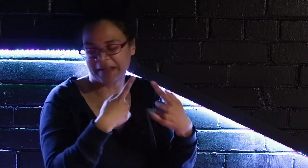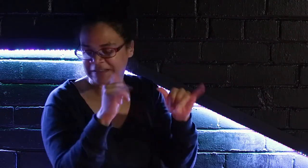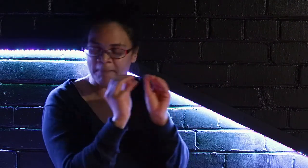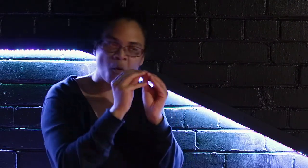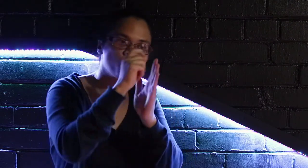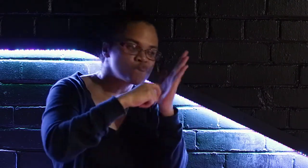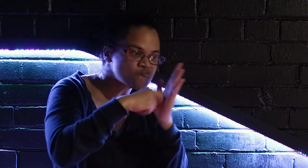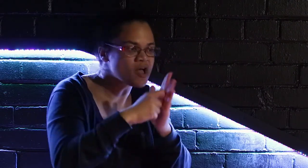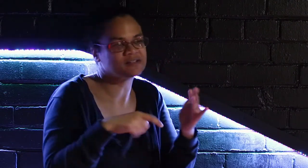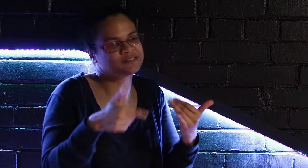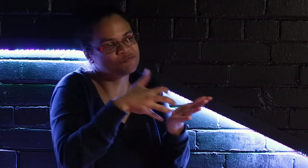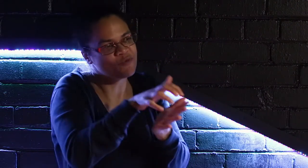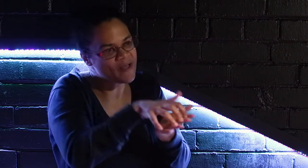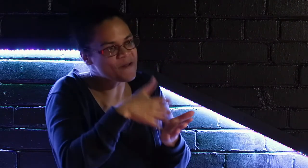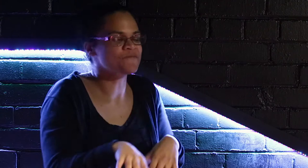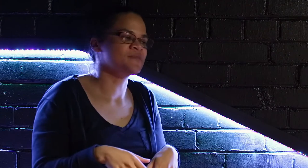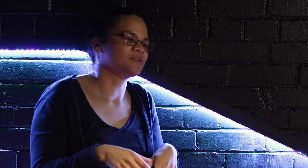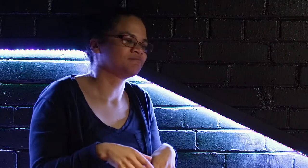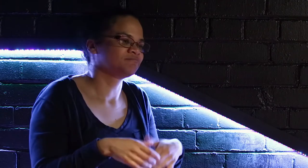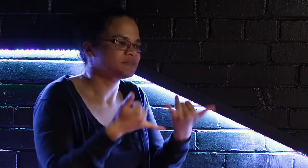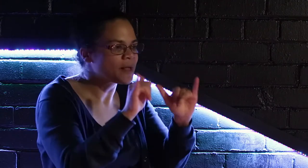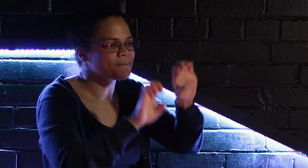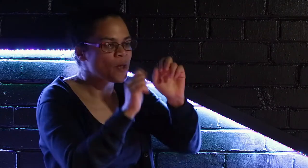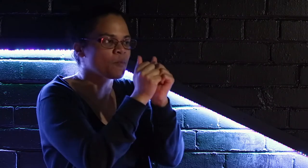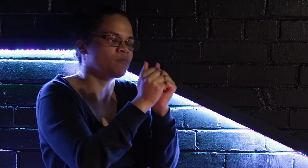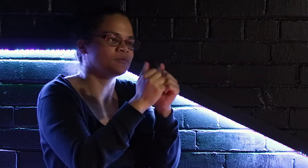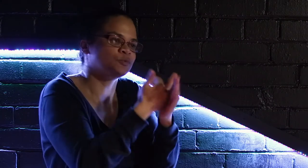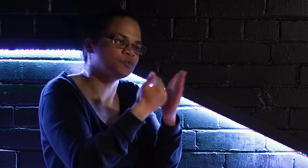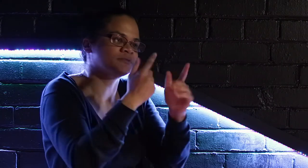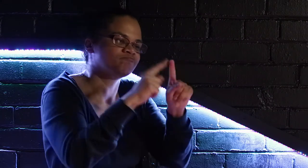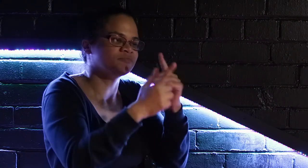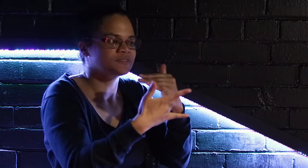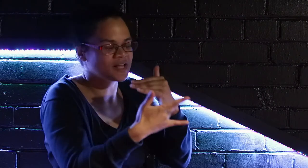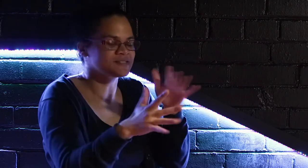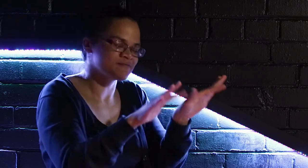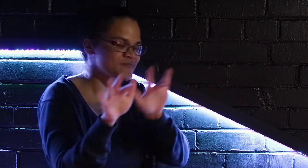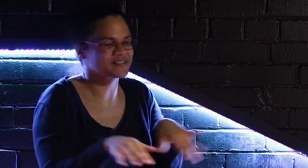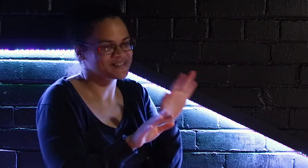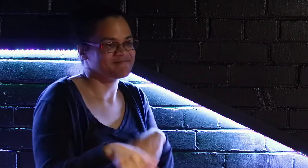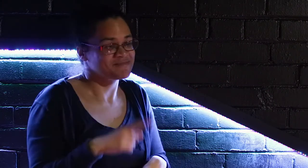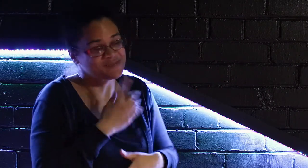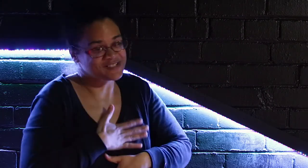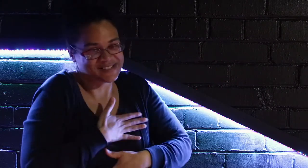So the script still needs a few more revisions like I mentioned we're still the draft stage. We're experimenting with new technology and